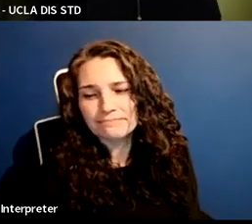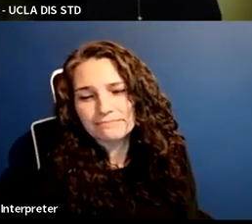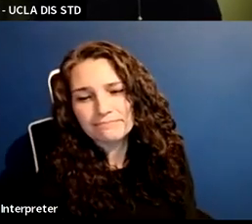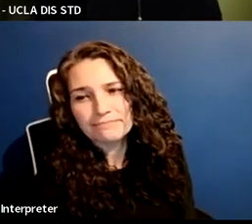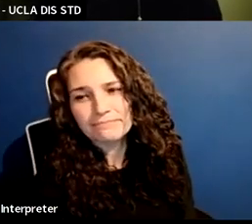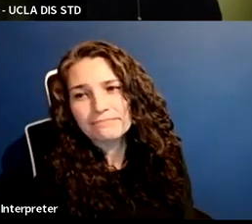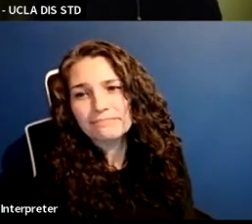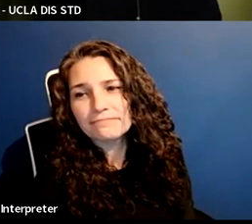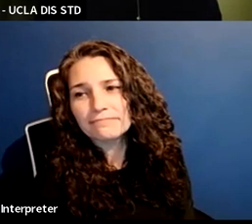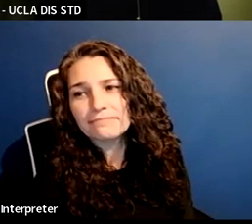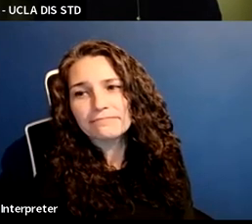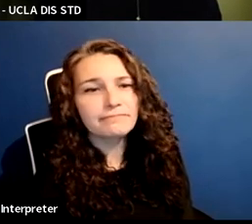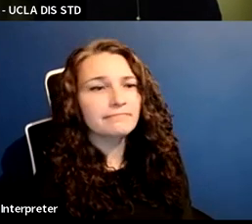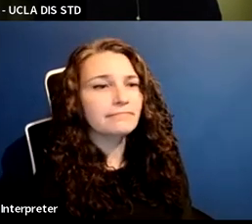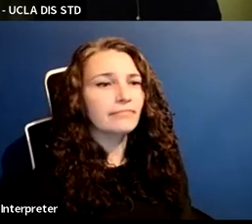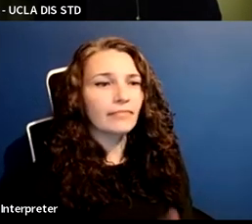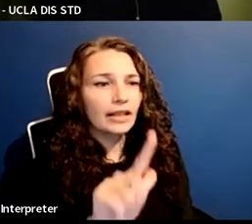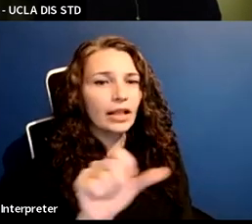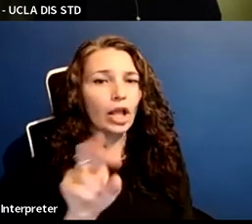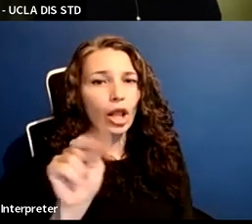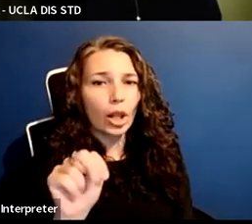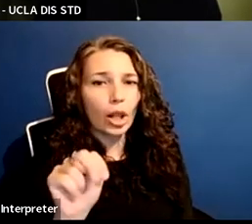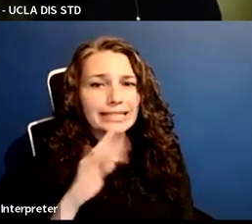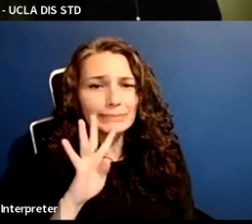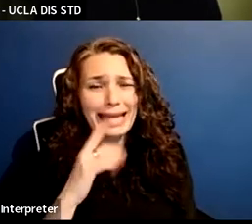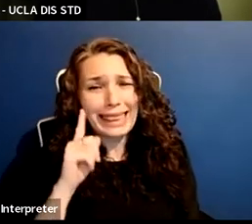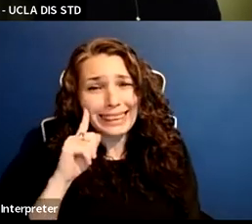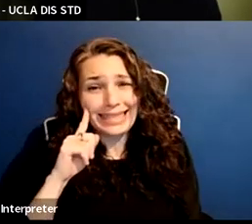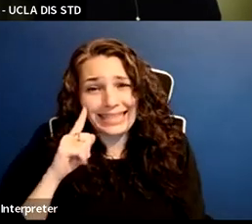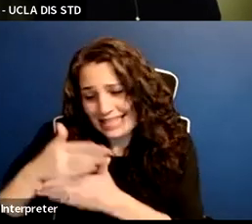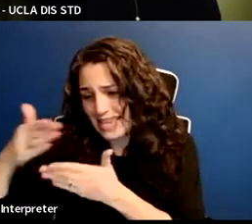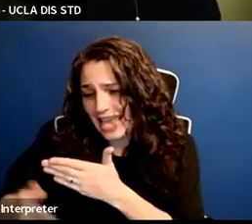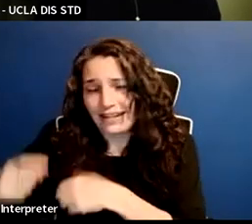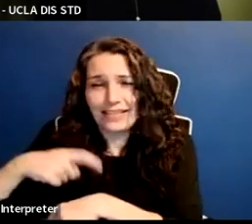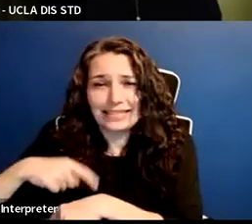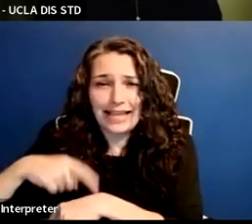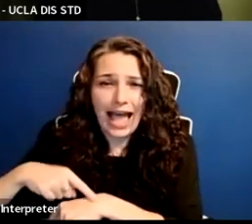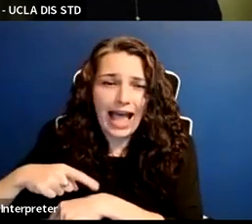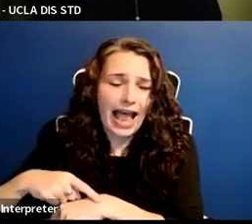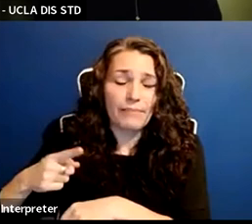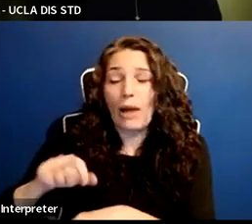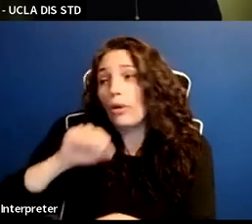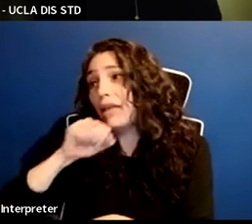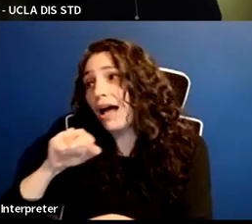I would love to have more questions, but I have a feeling we've come to the end of our time together, and I just wanted to say thank you again,